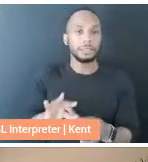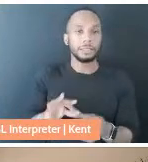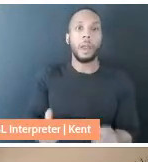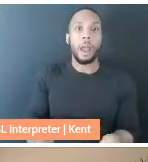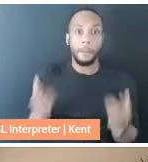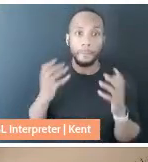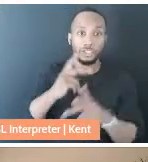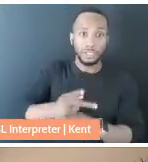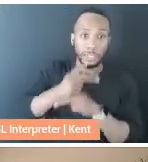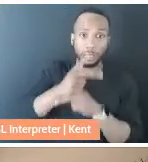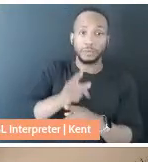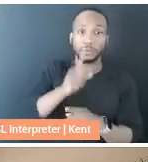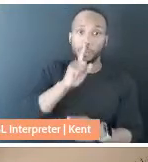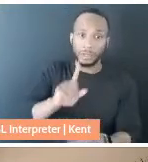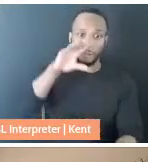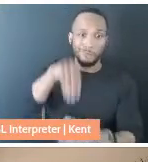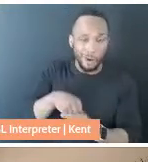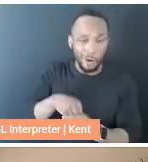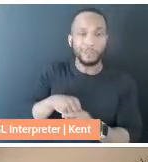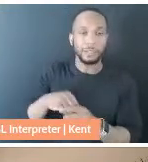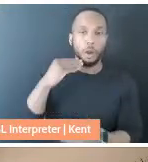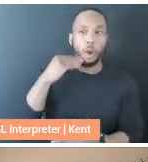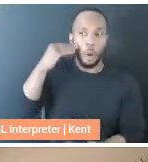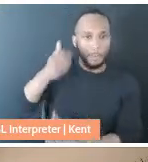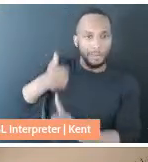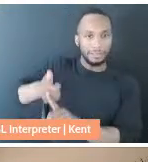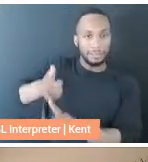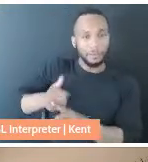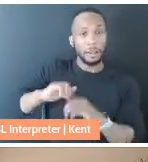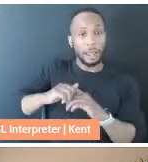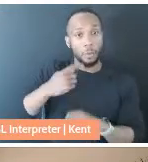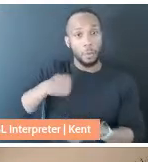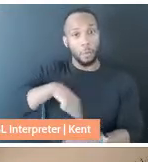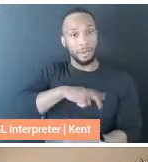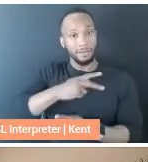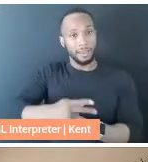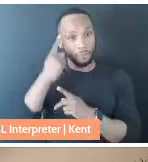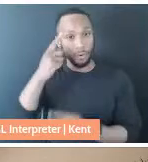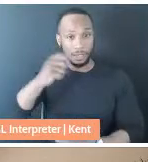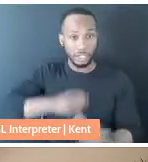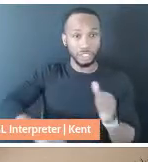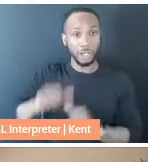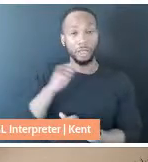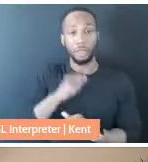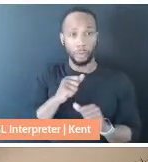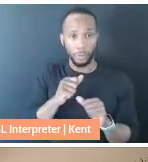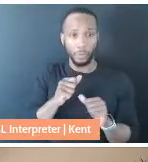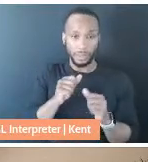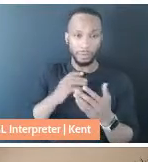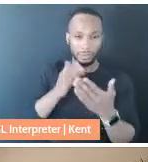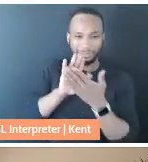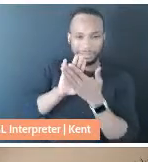goes into home itself, and how we care for each other in the most immediate relationships and how